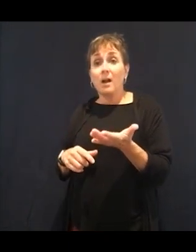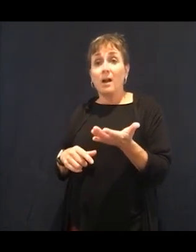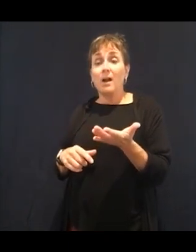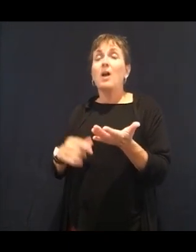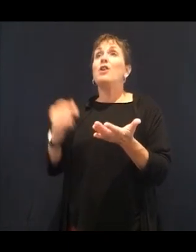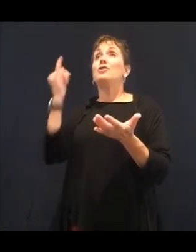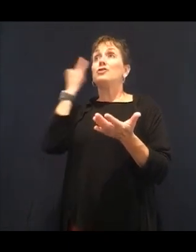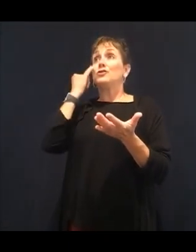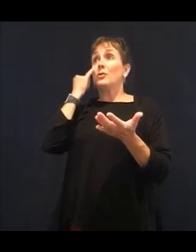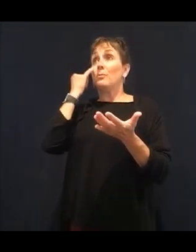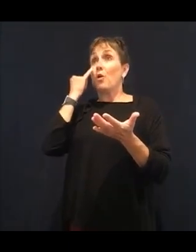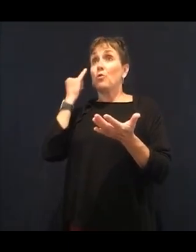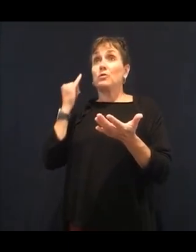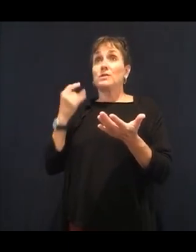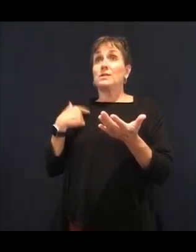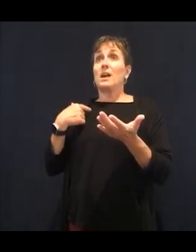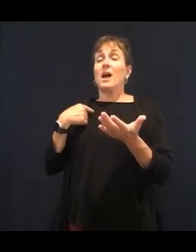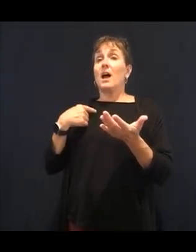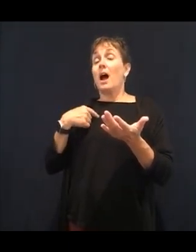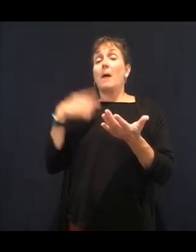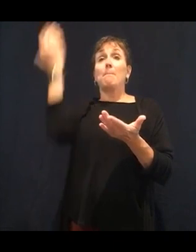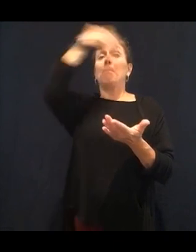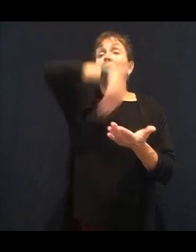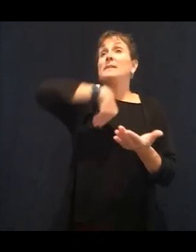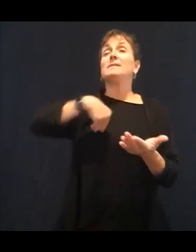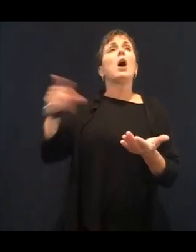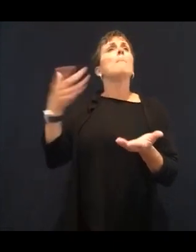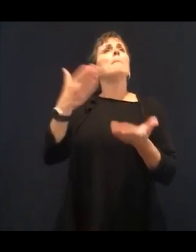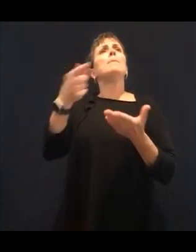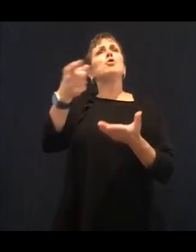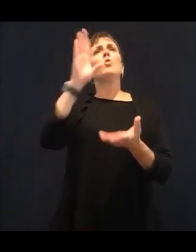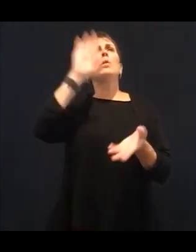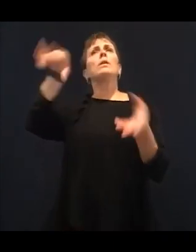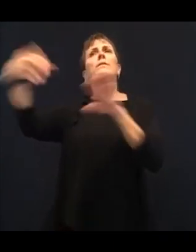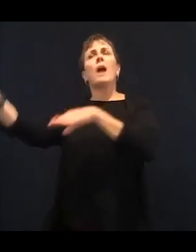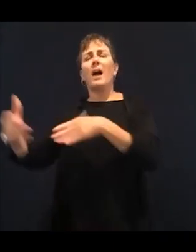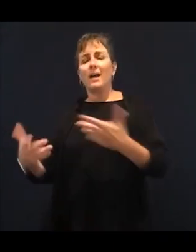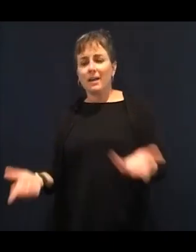to going through those. We feel that if it's on the market